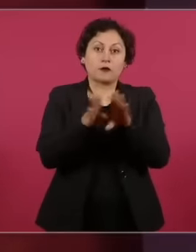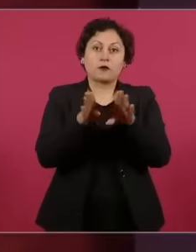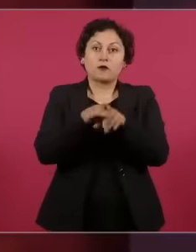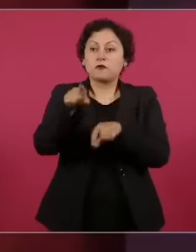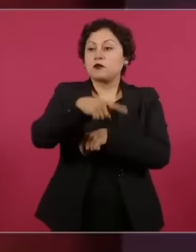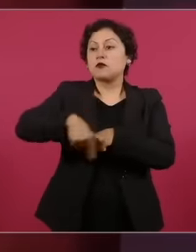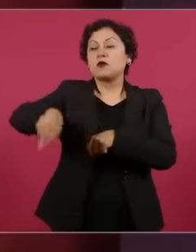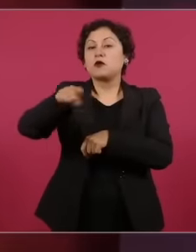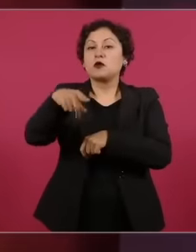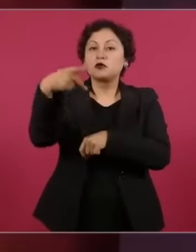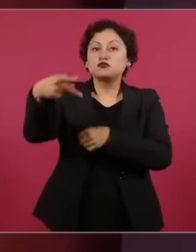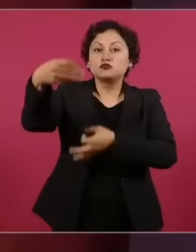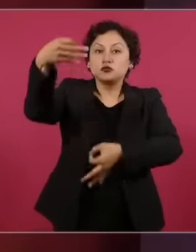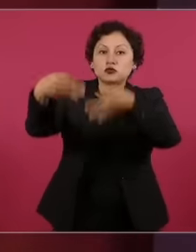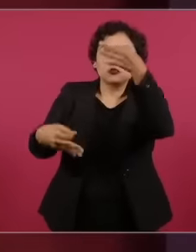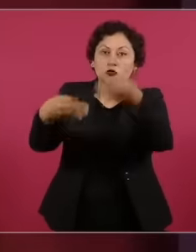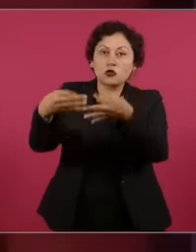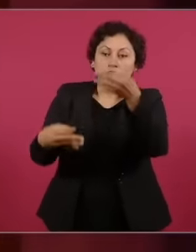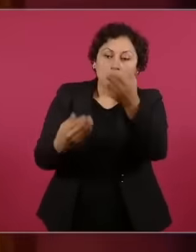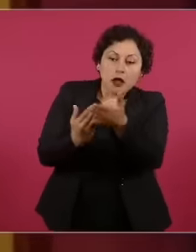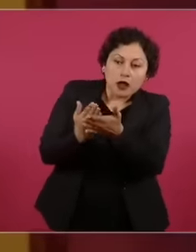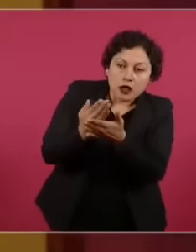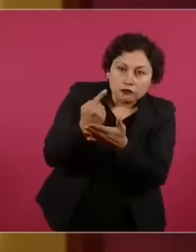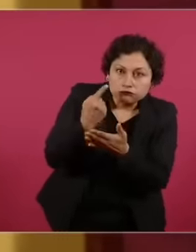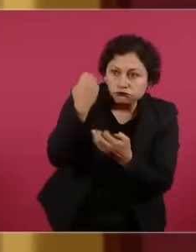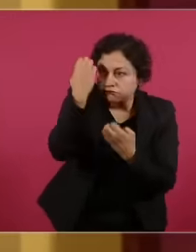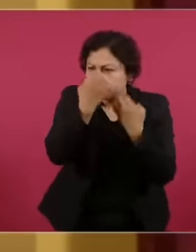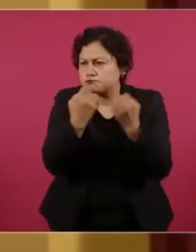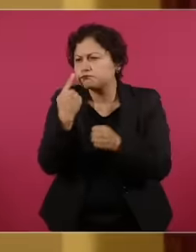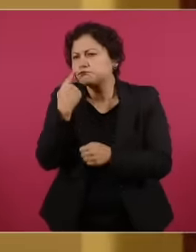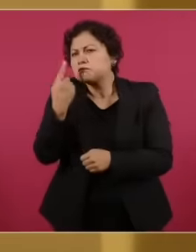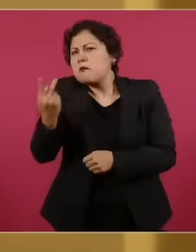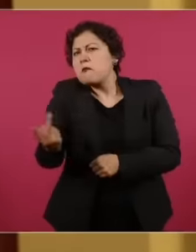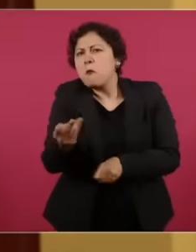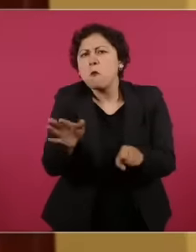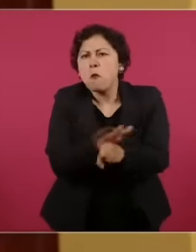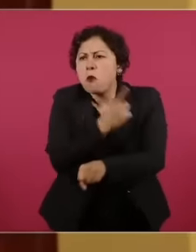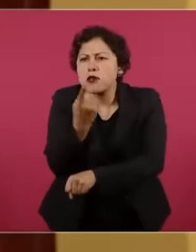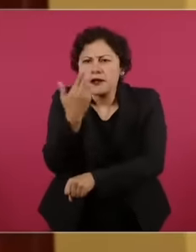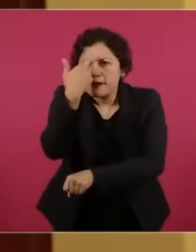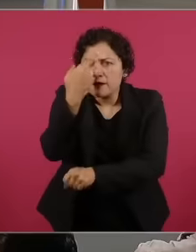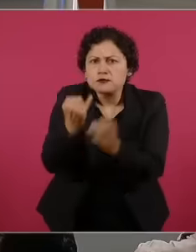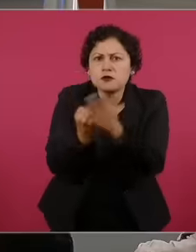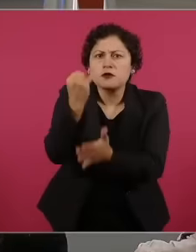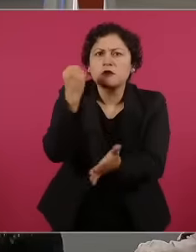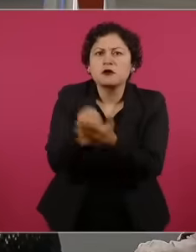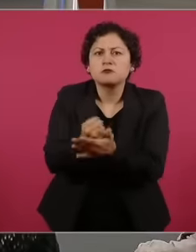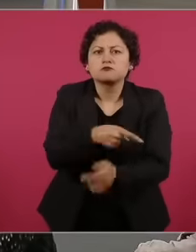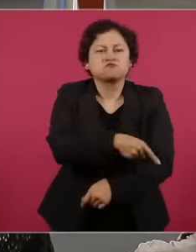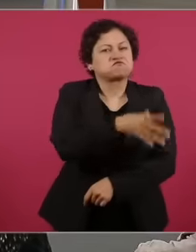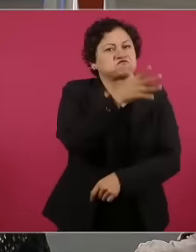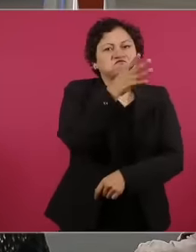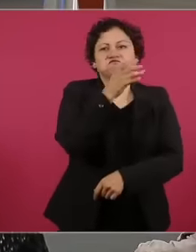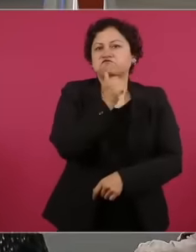judges' resolutions, they cannot be questioned or reviewed, so there are minimal and